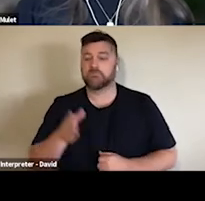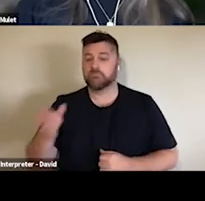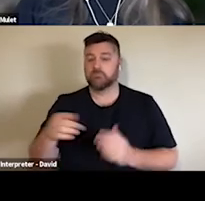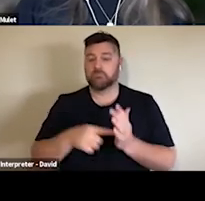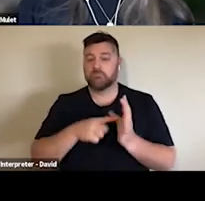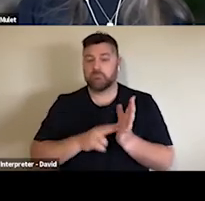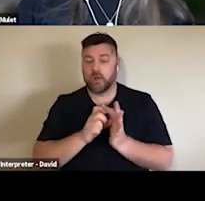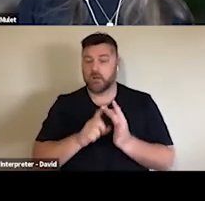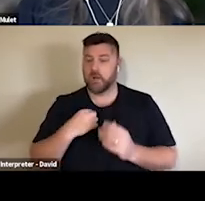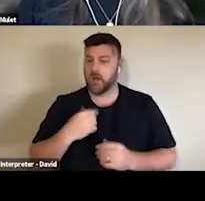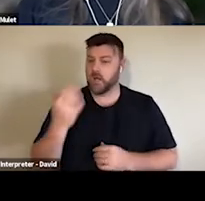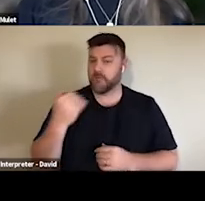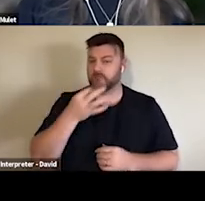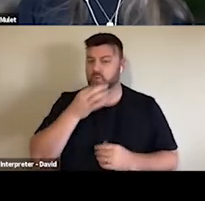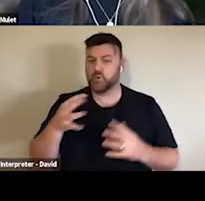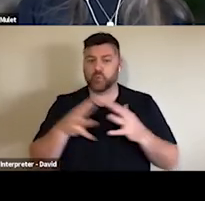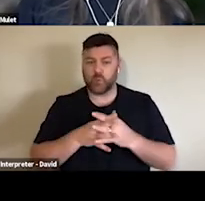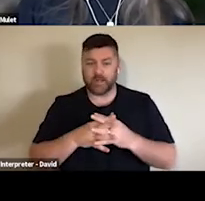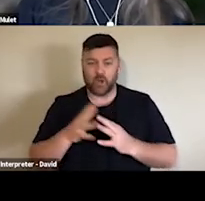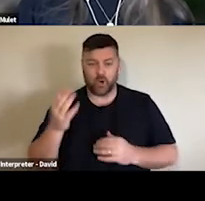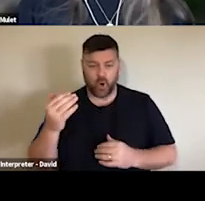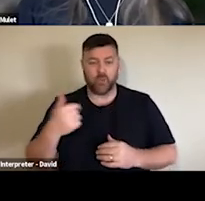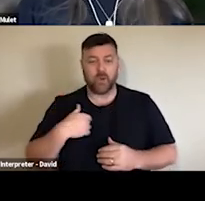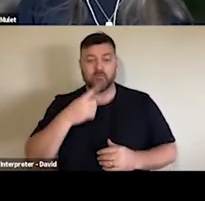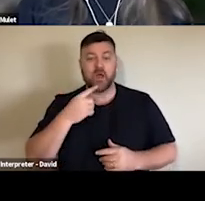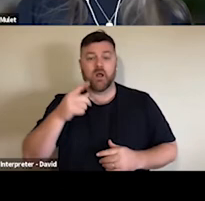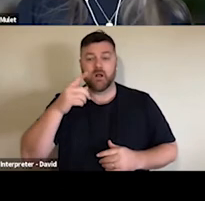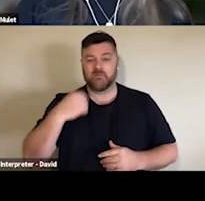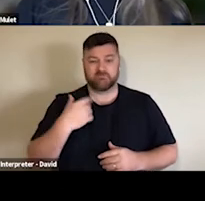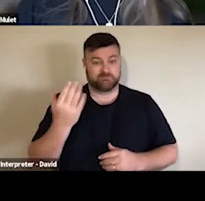outbreaks in some other states, which has meant that we've had lockdowns in some places